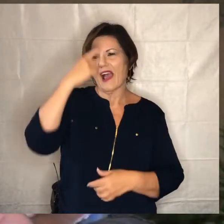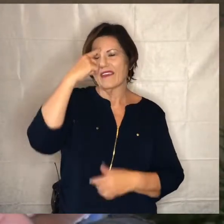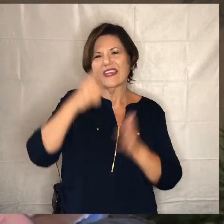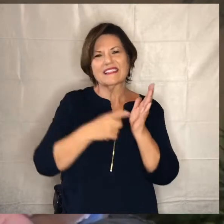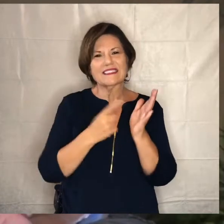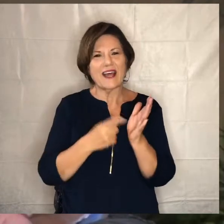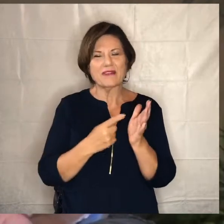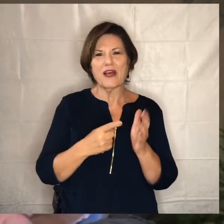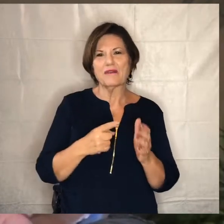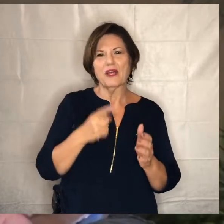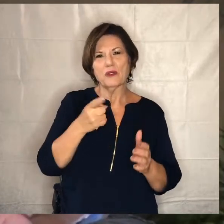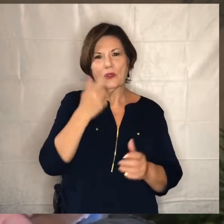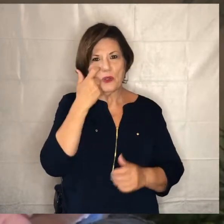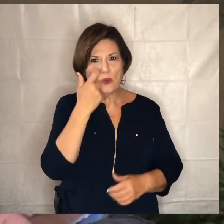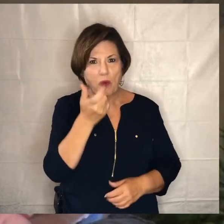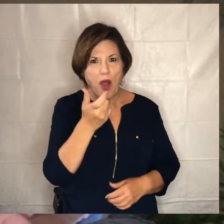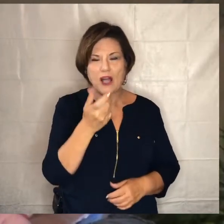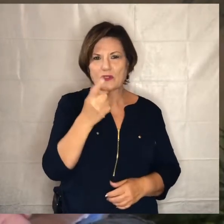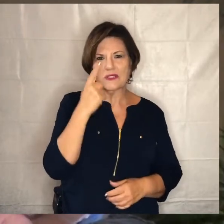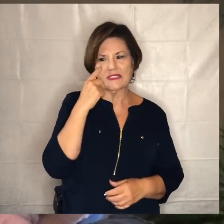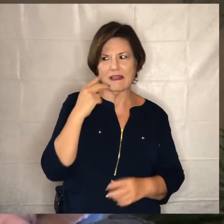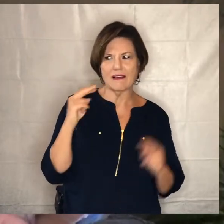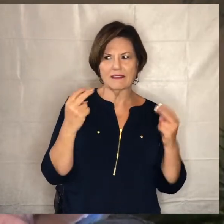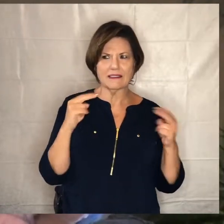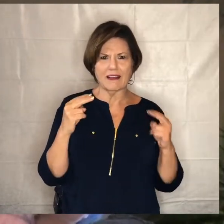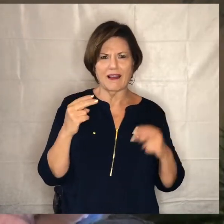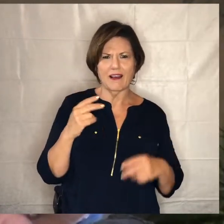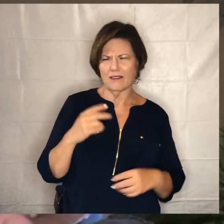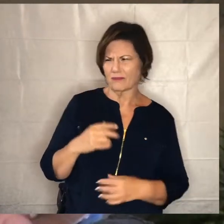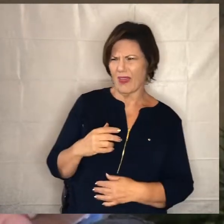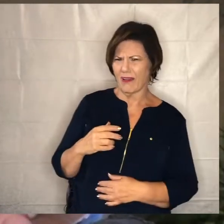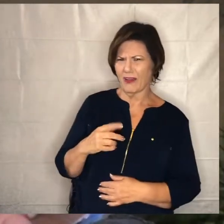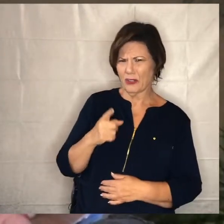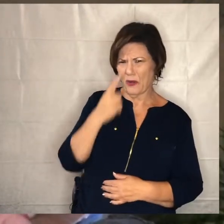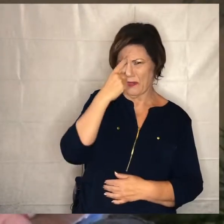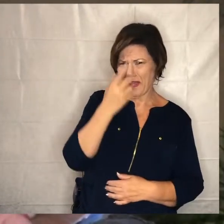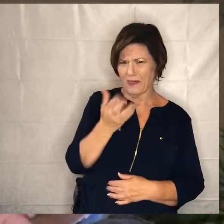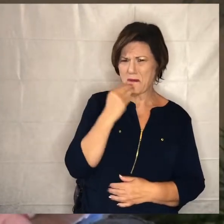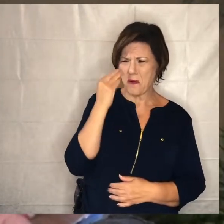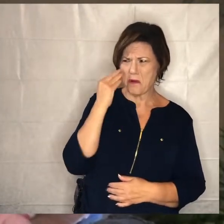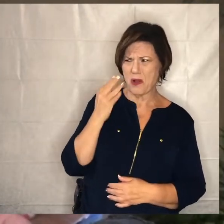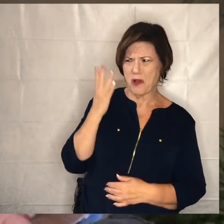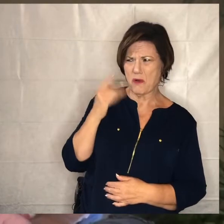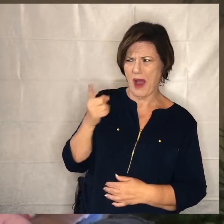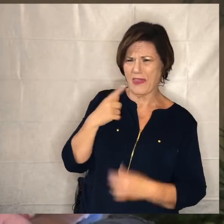maybe as you're watching this you might see us laughing and thinking why are they laughing in that moment why are they giggling